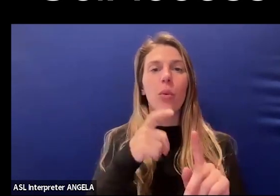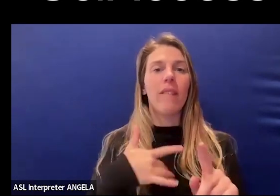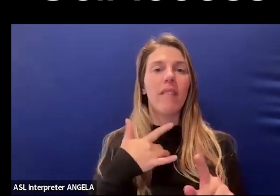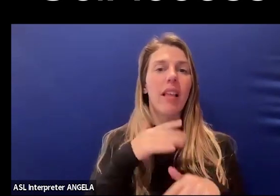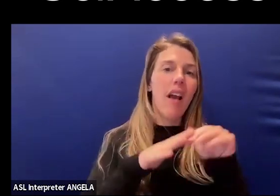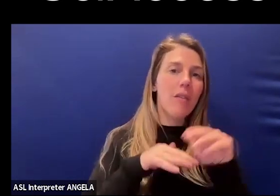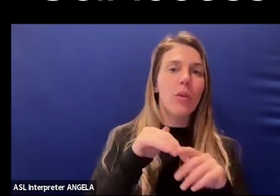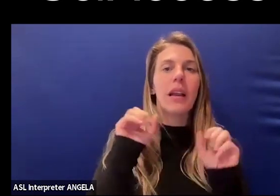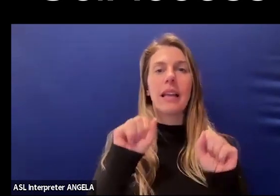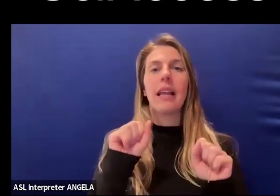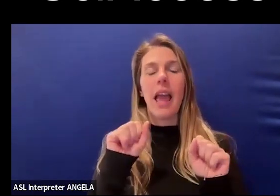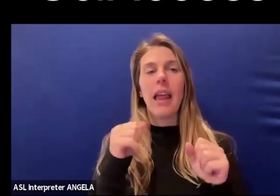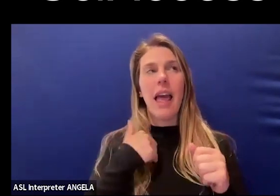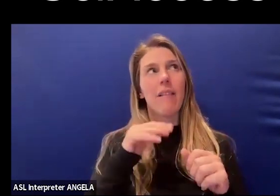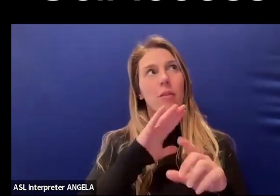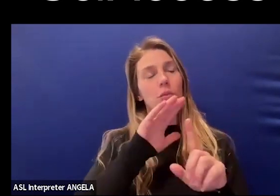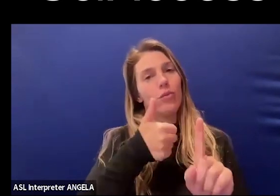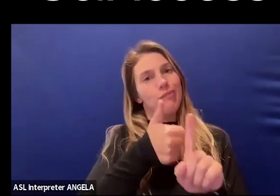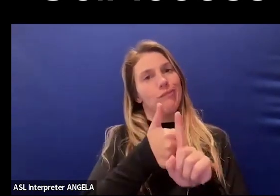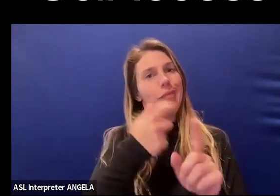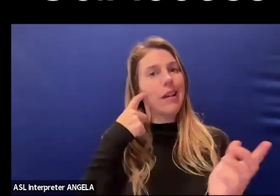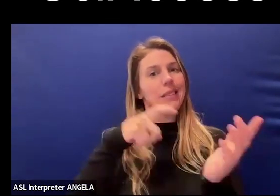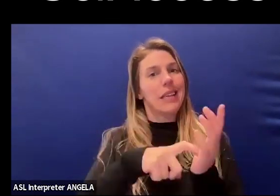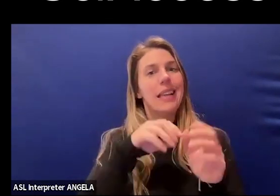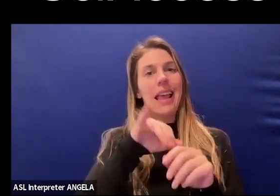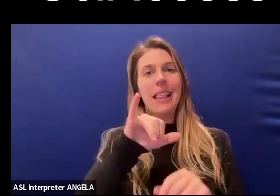and being able to bring their whole identities into this space.